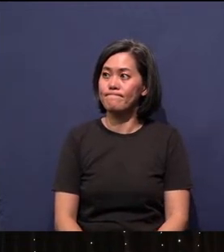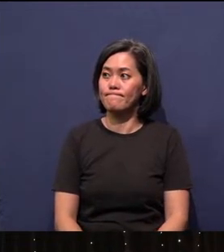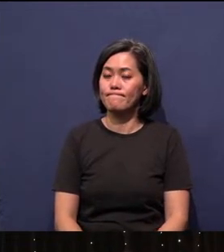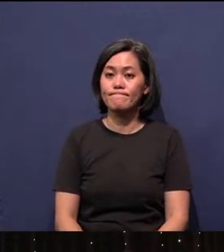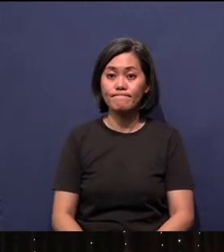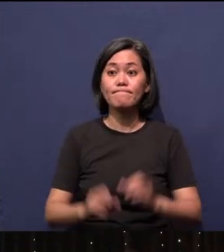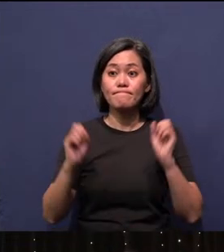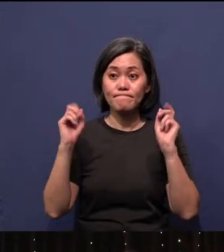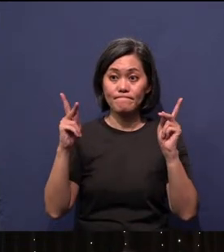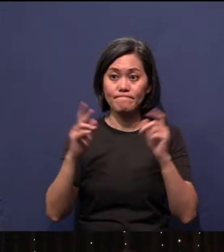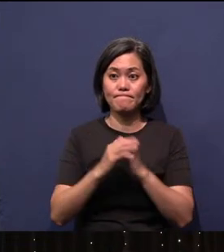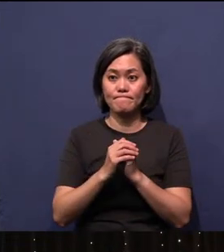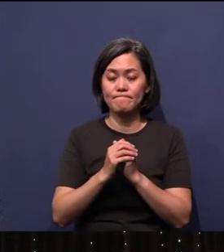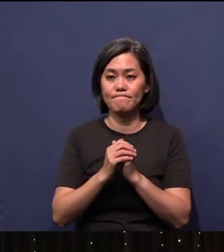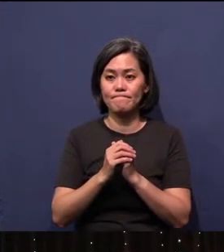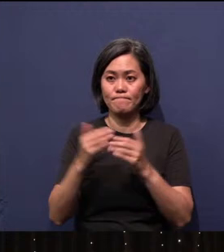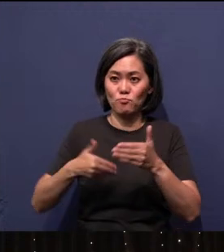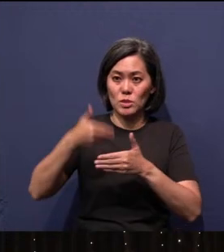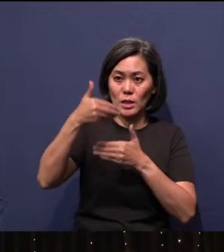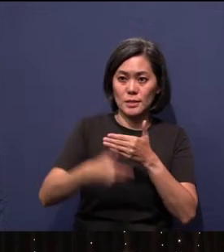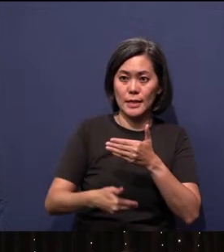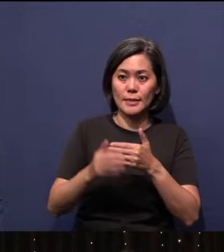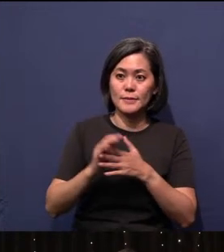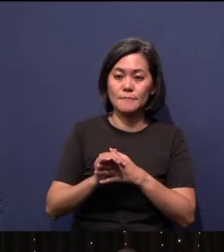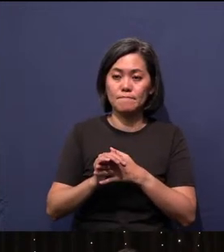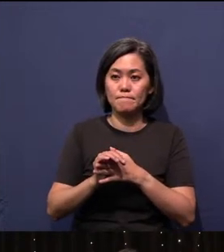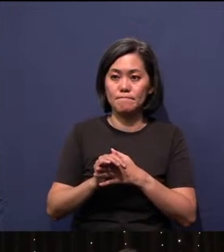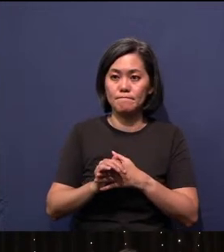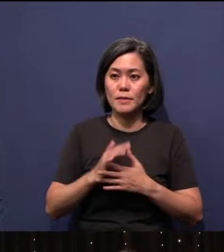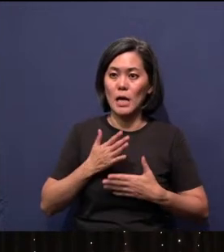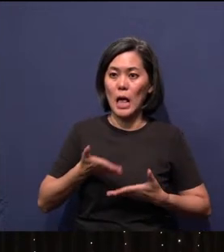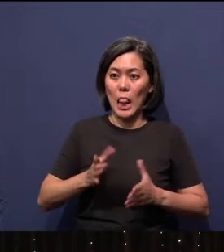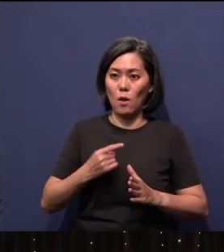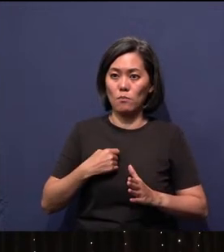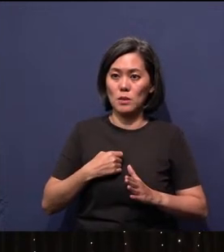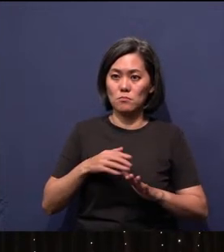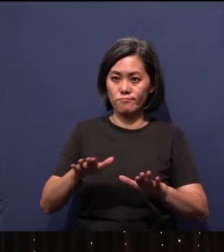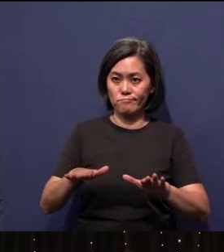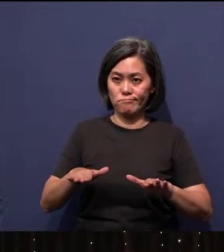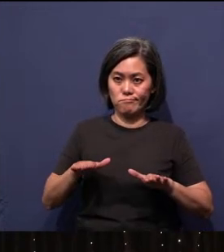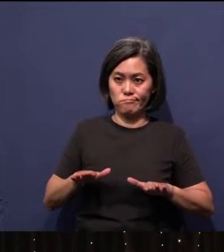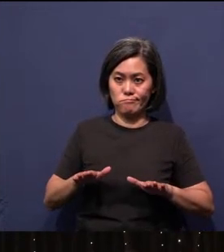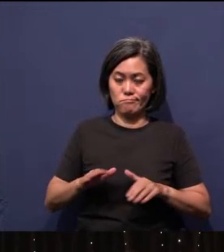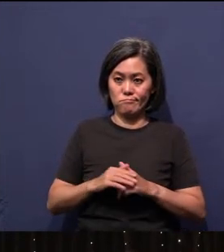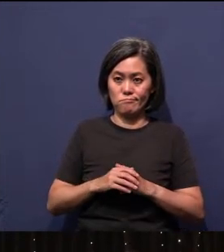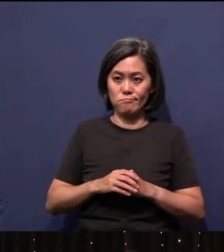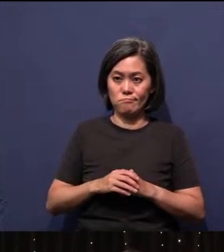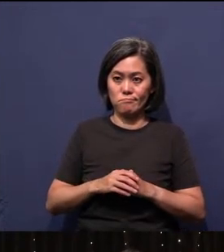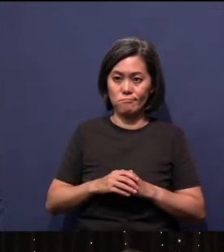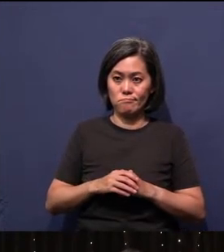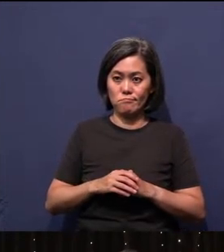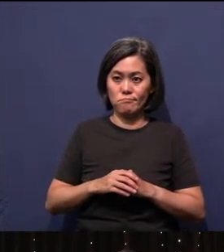Okay, so for our next announcement, please allow me to slow down and for it with a